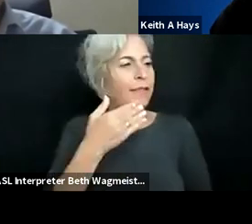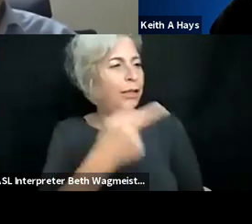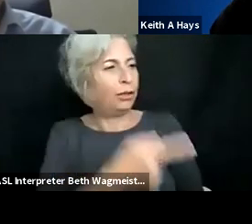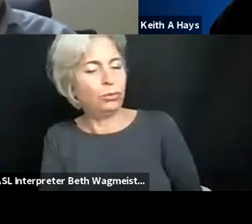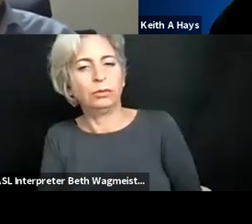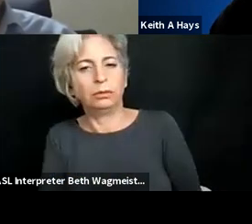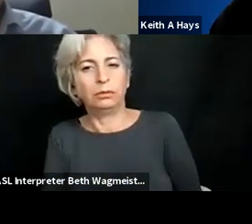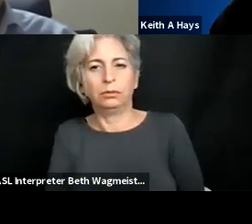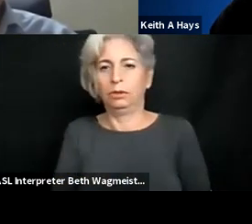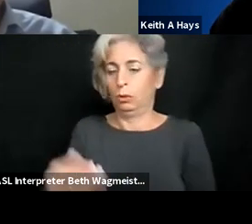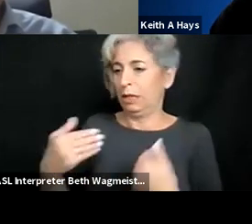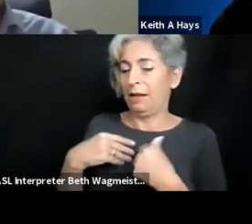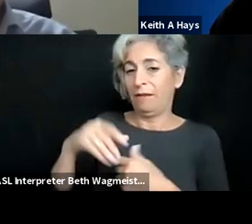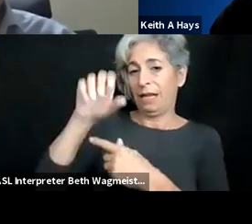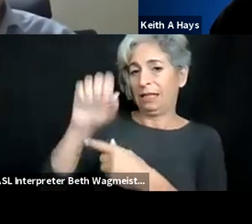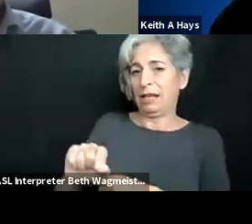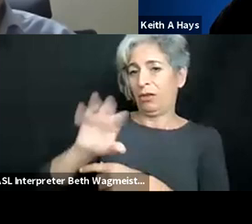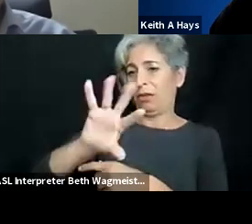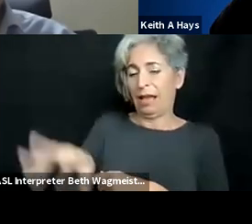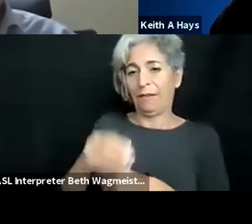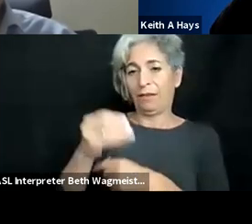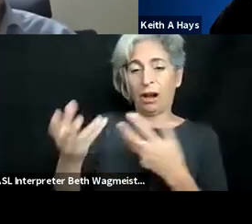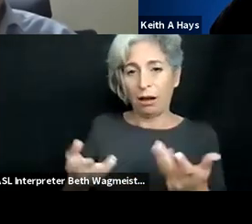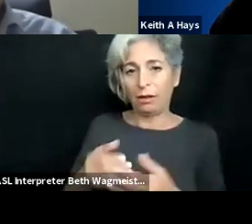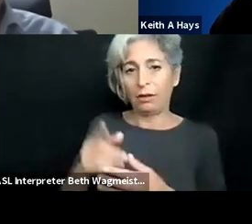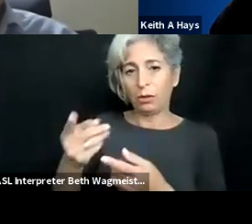ever. Thank you for this opportunity. >> CHRISTOPHER LEE: Thank you